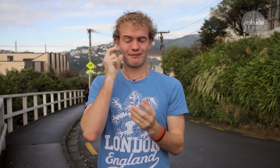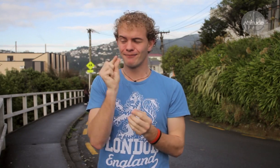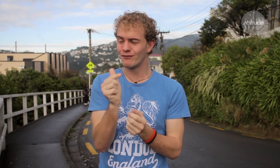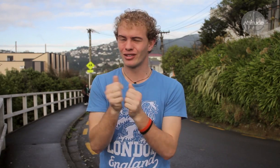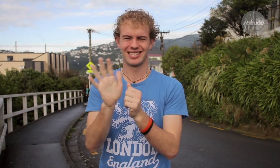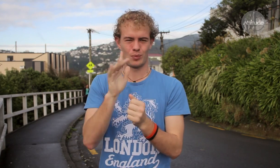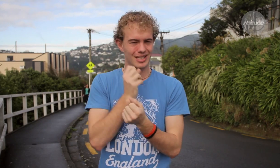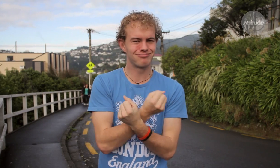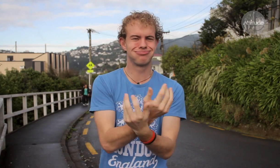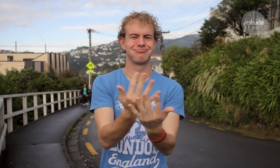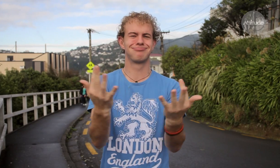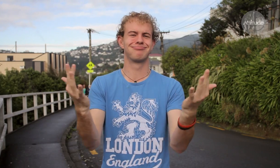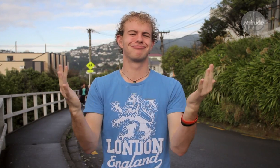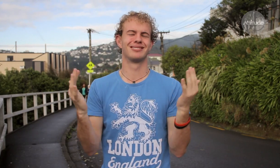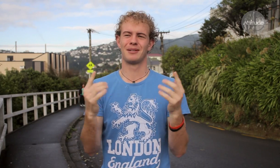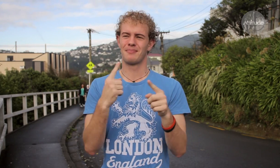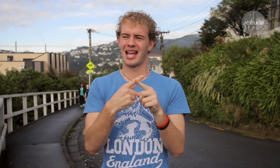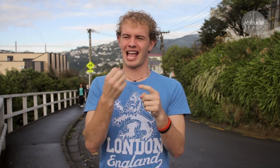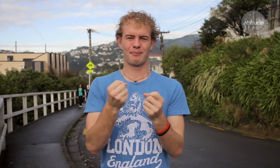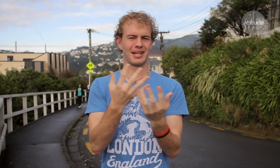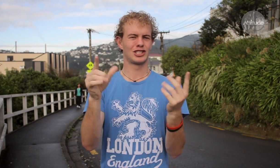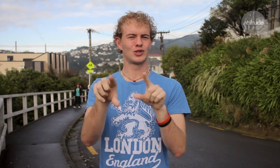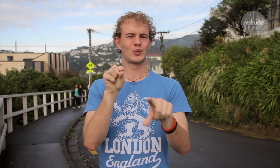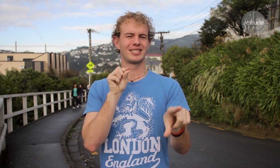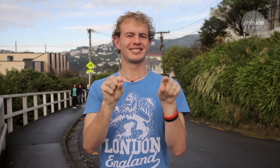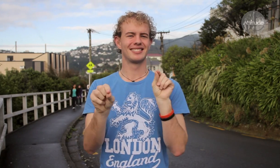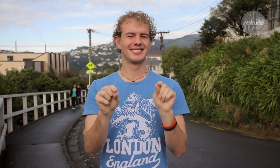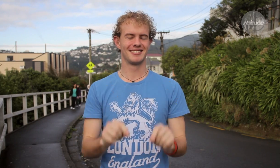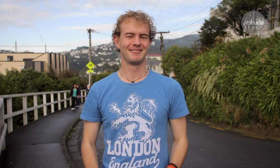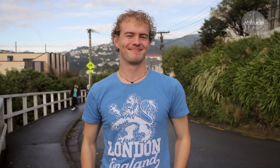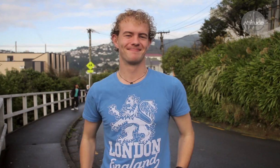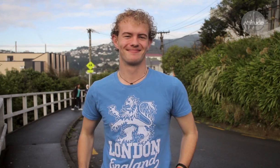I want deaf people to have many friends and more choices.